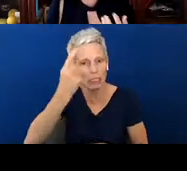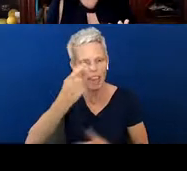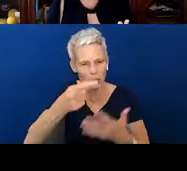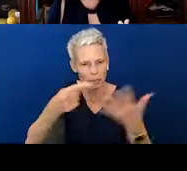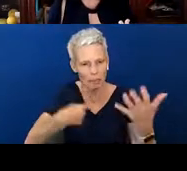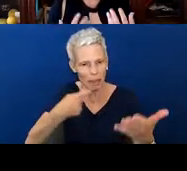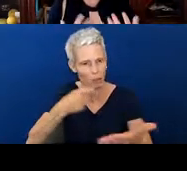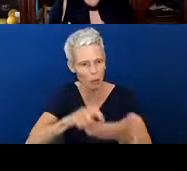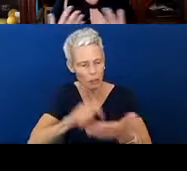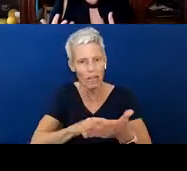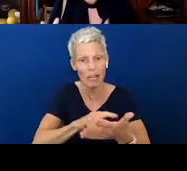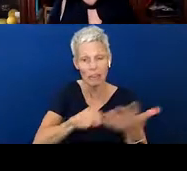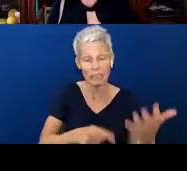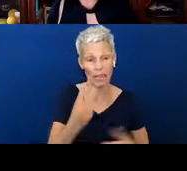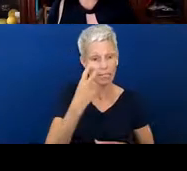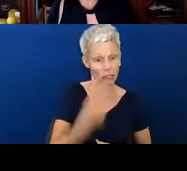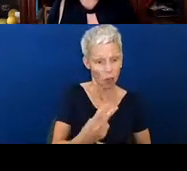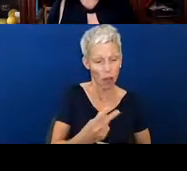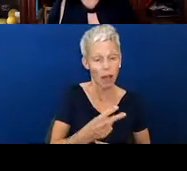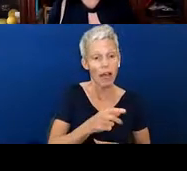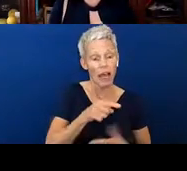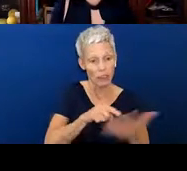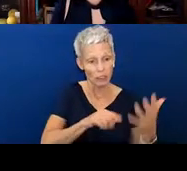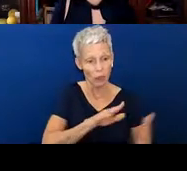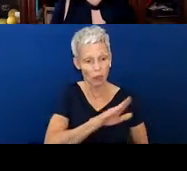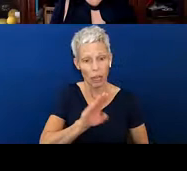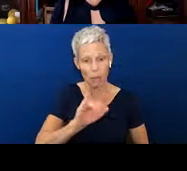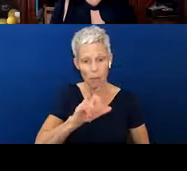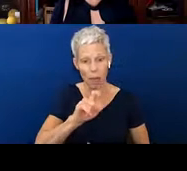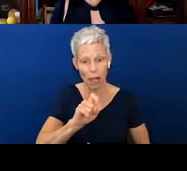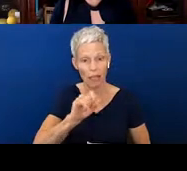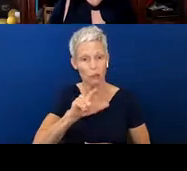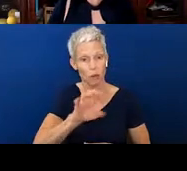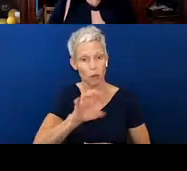been doing and this is how Riley's responding. Do you have any ideas on how I can do that?”